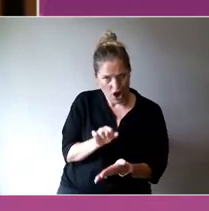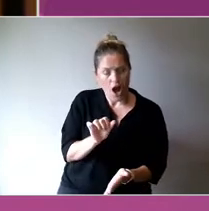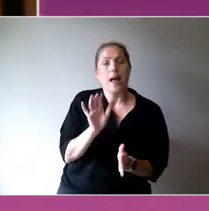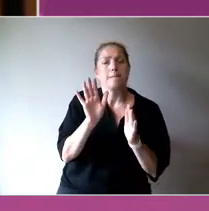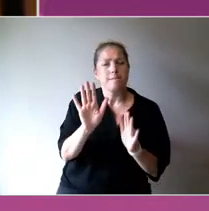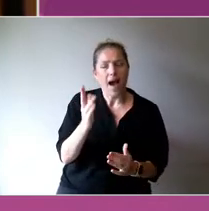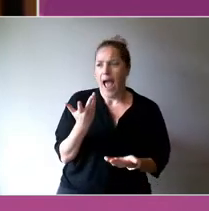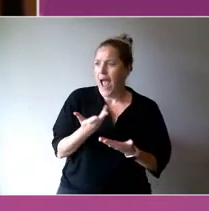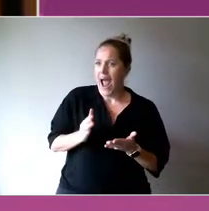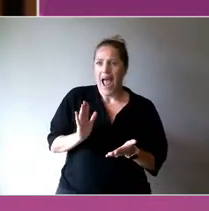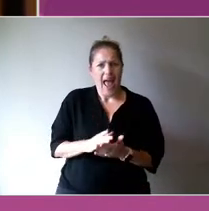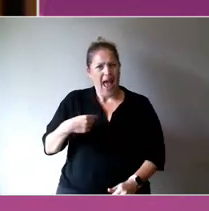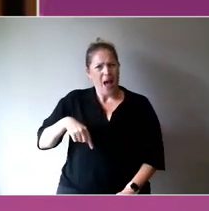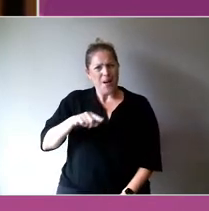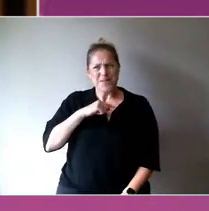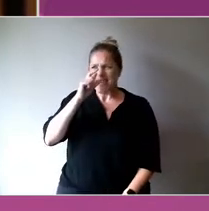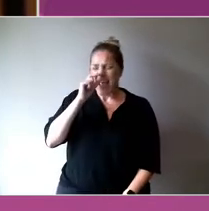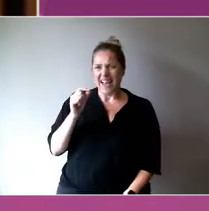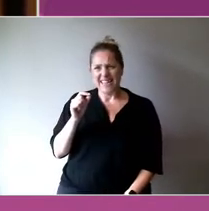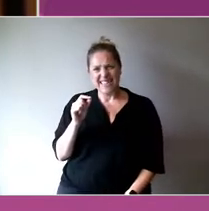those understandings and upscale it?